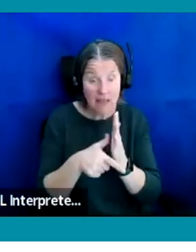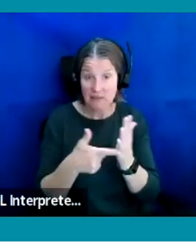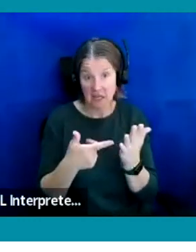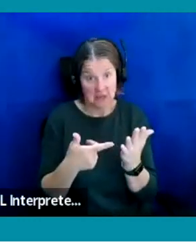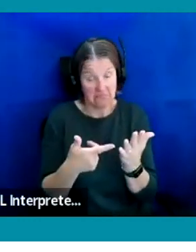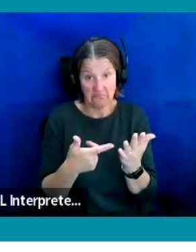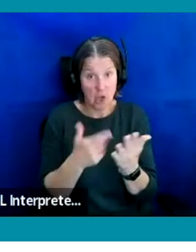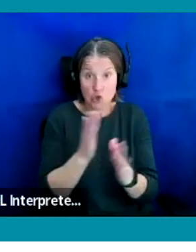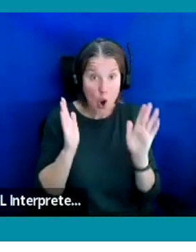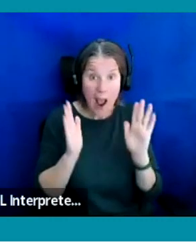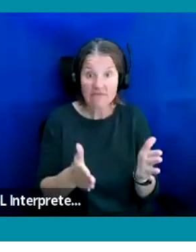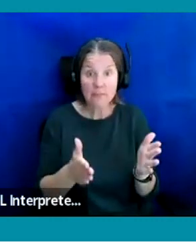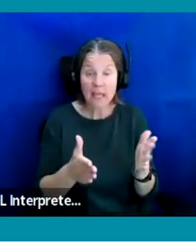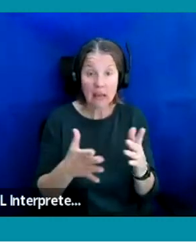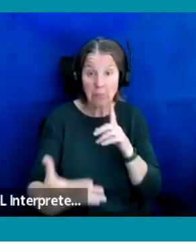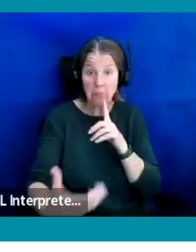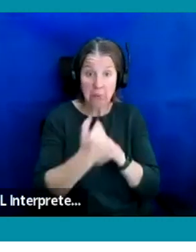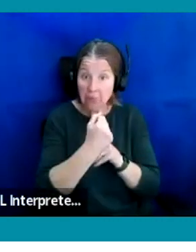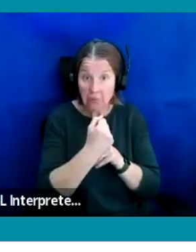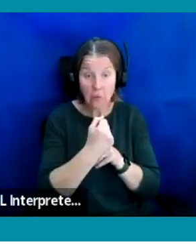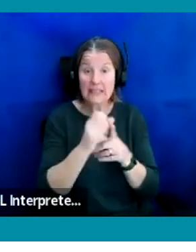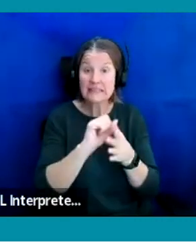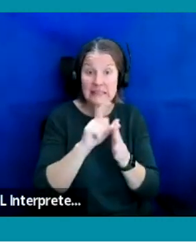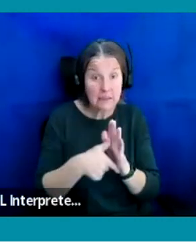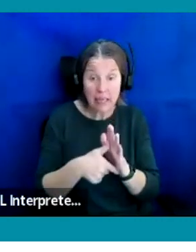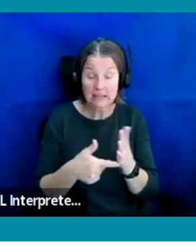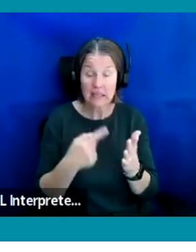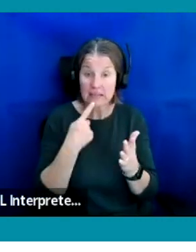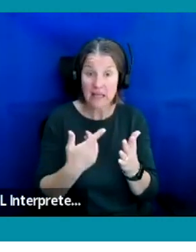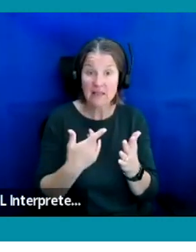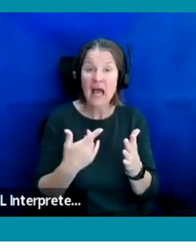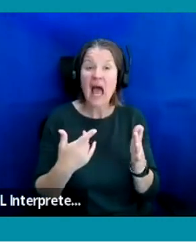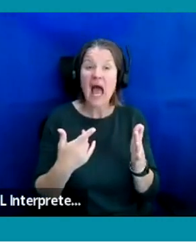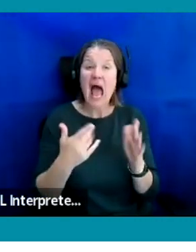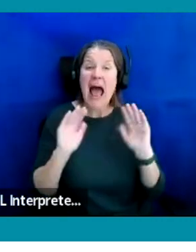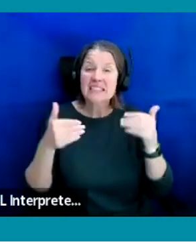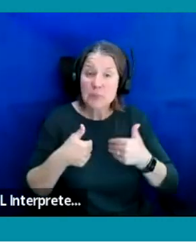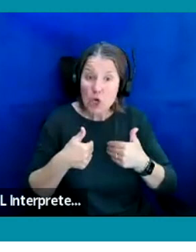to be diagnosed with a disability? I know there's someone you're asking whether Asperger’s is considered under neurodiversity.